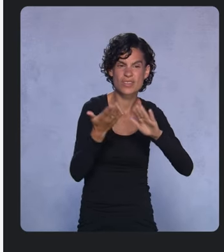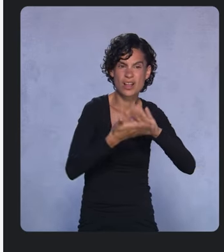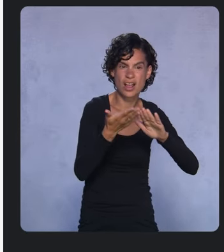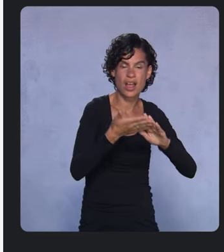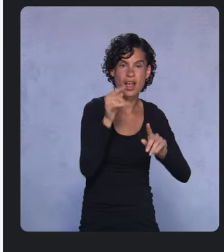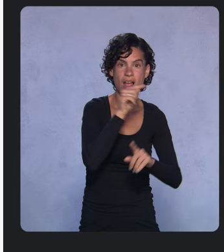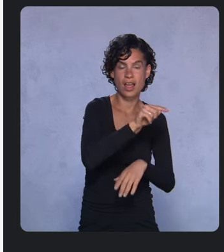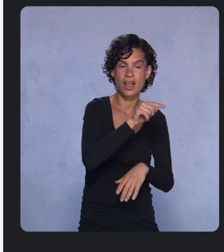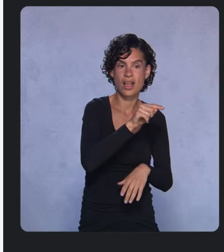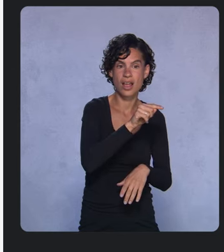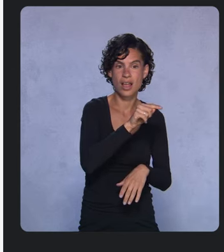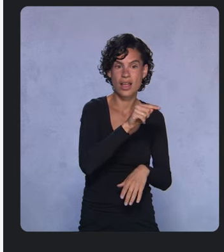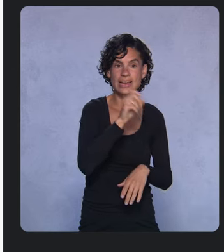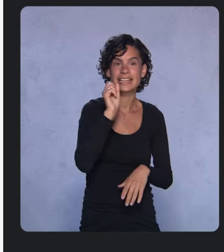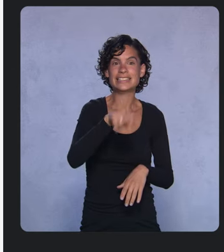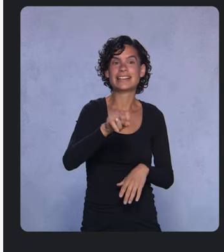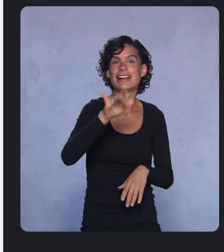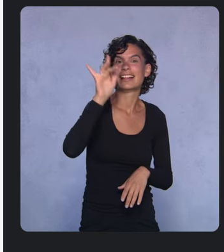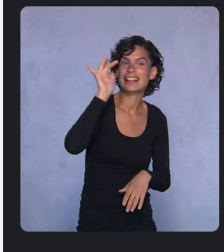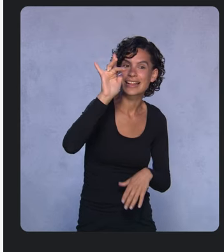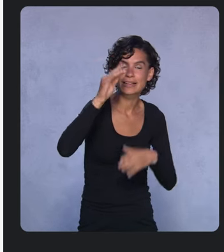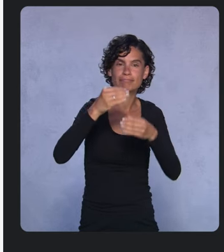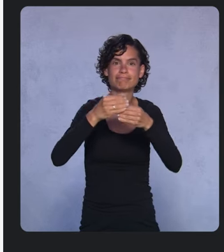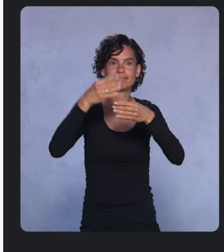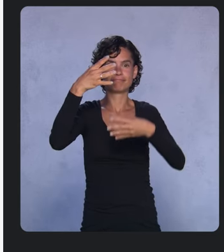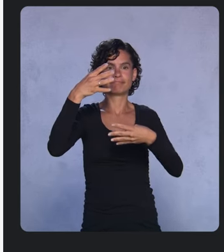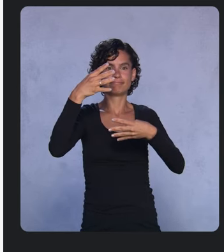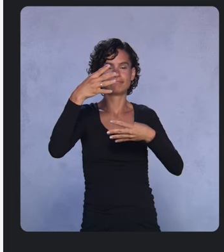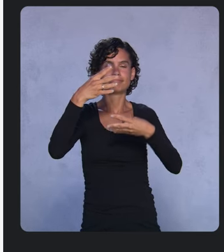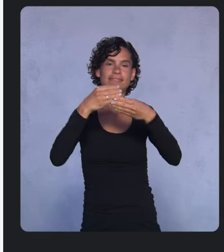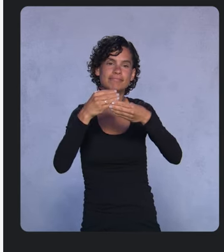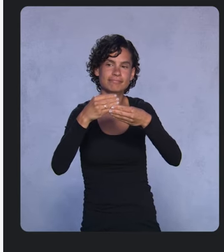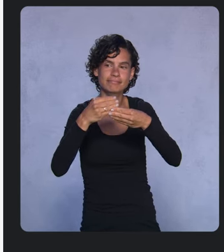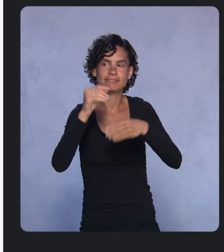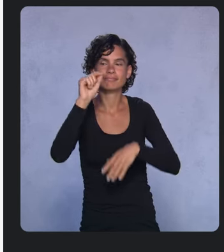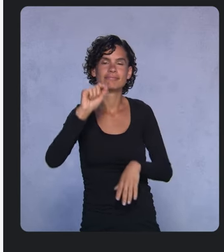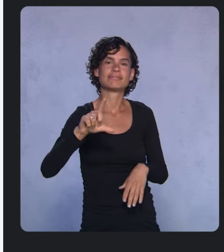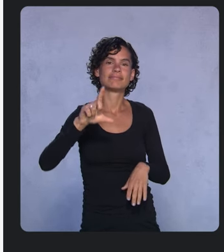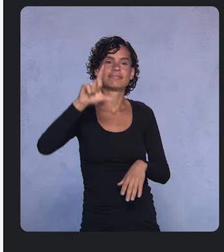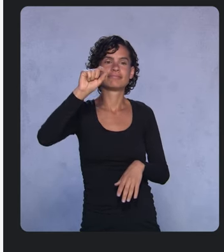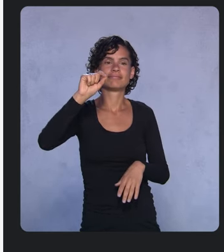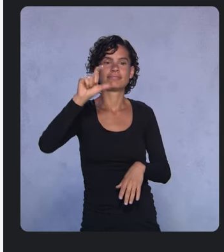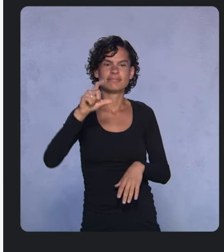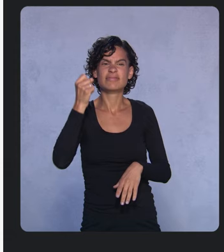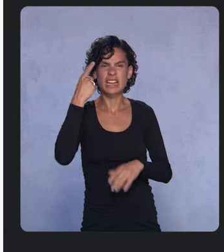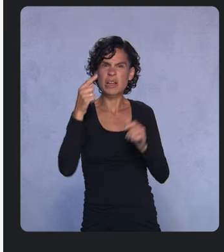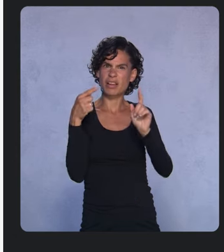I can tap on the cards to expand them and collapse them with an animation. It’s that simple.